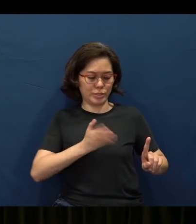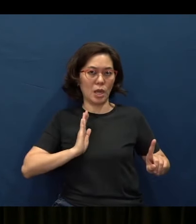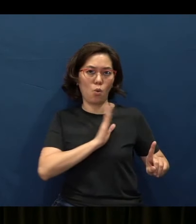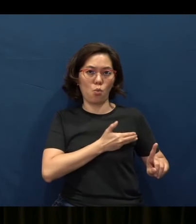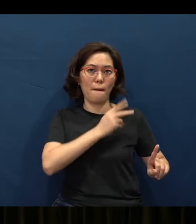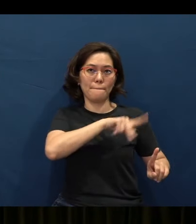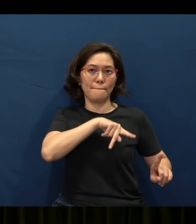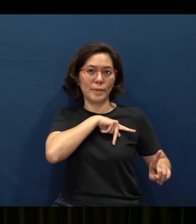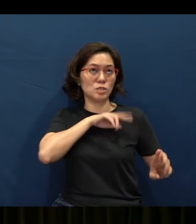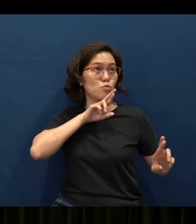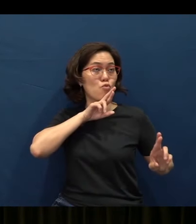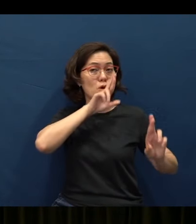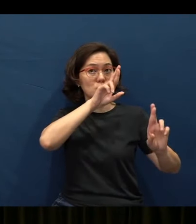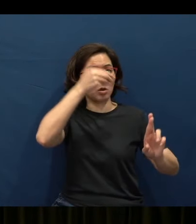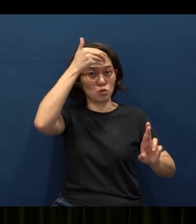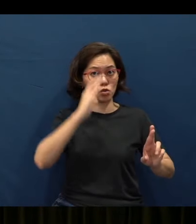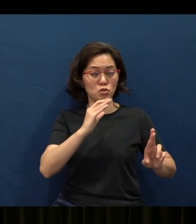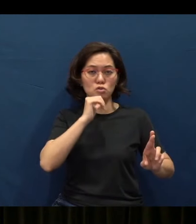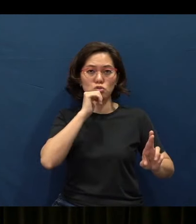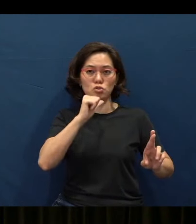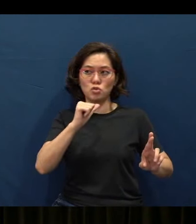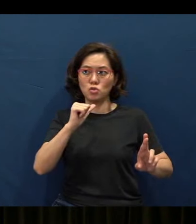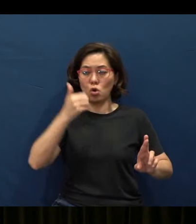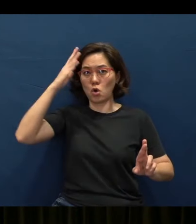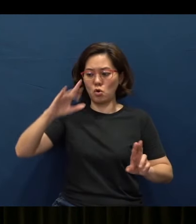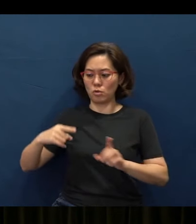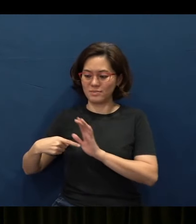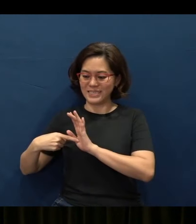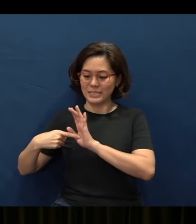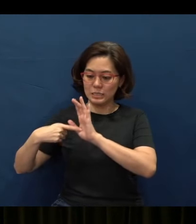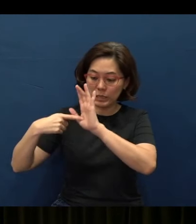to God, rather than God's direct revelation to us many times.